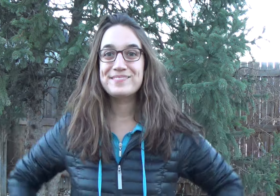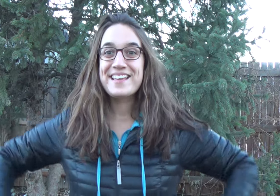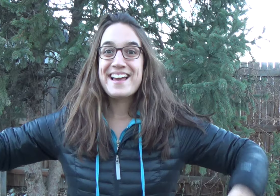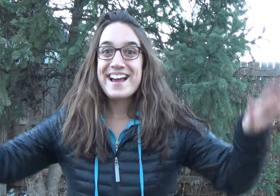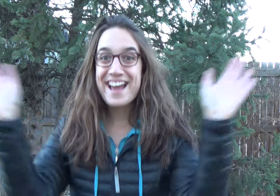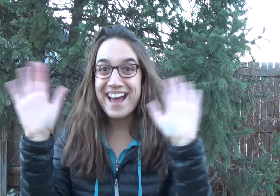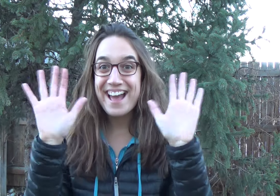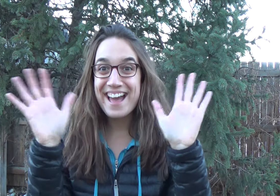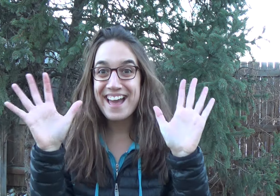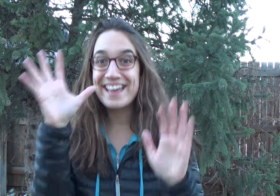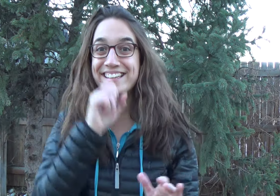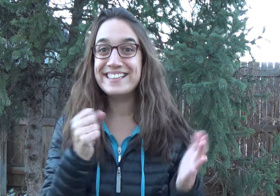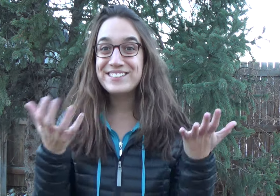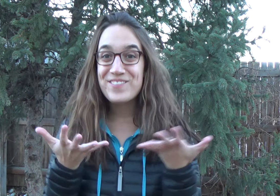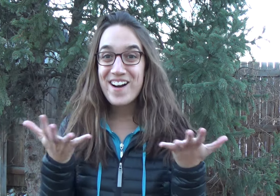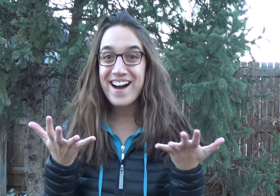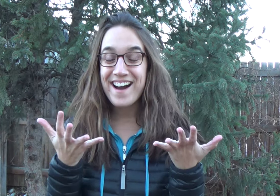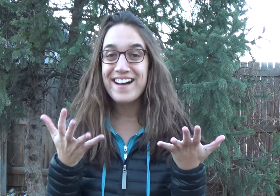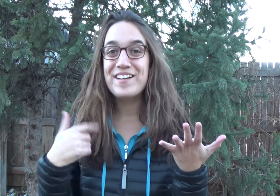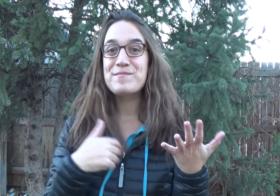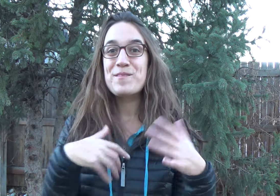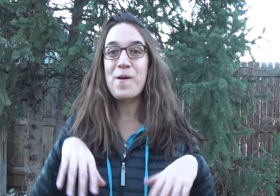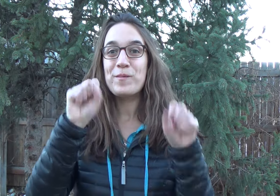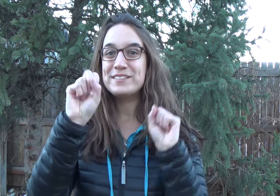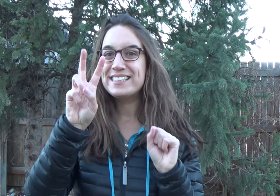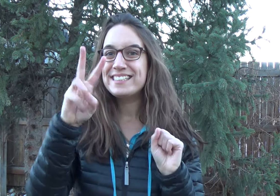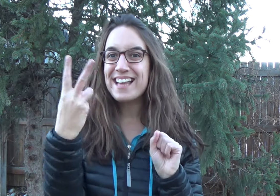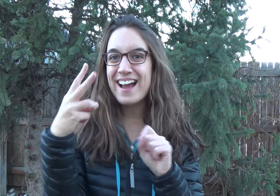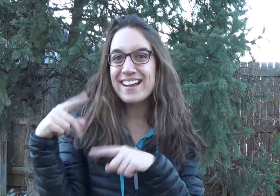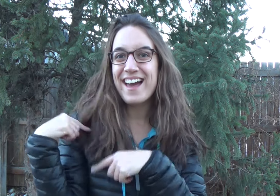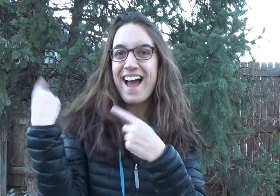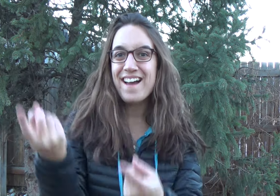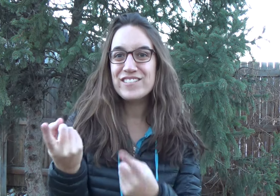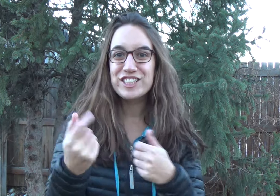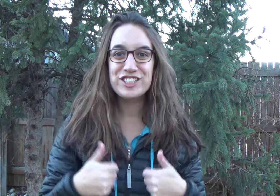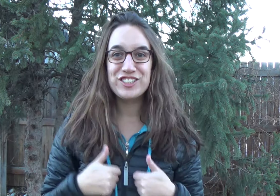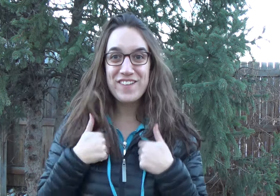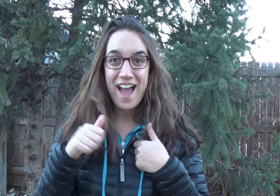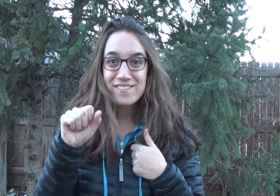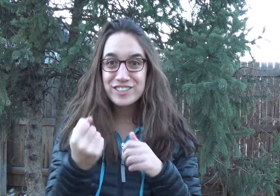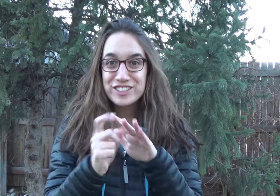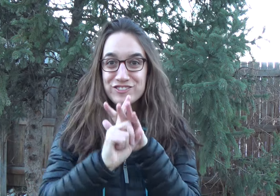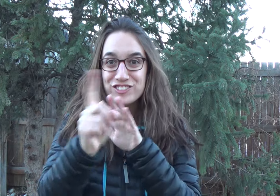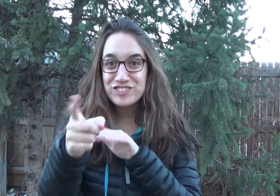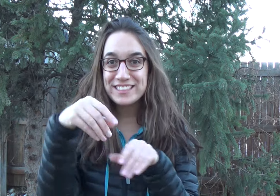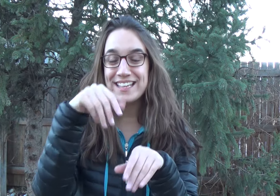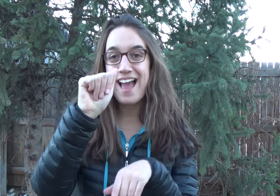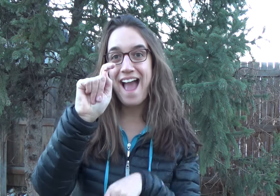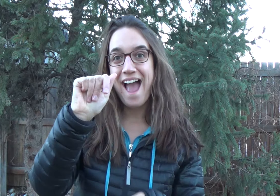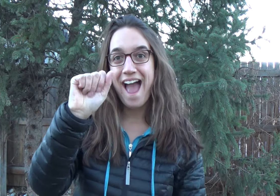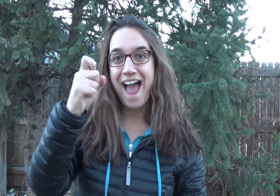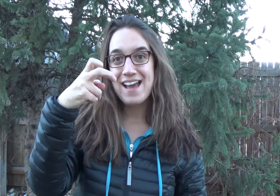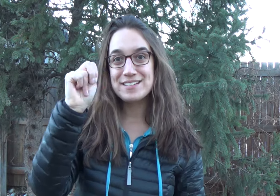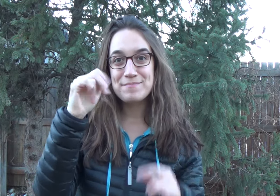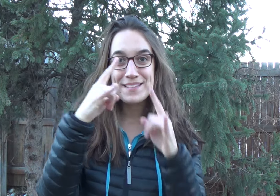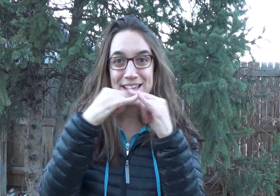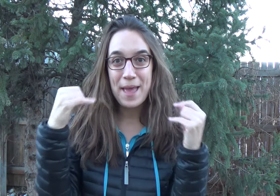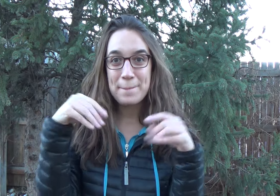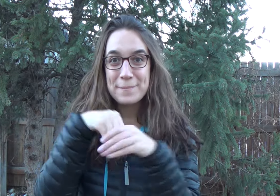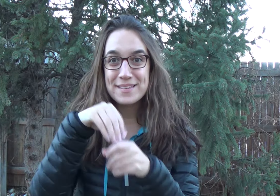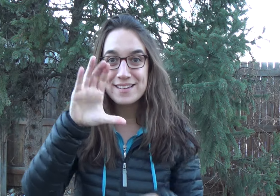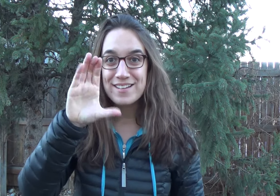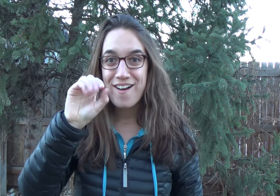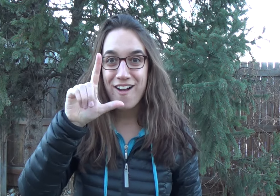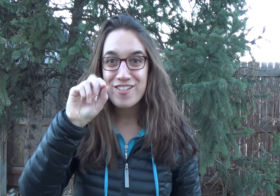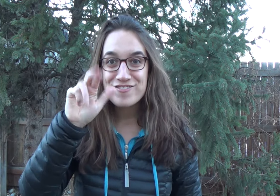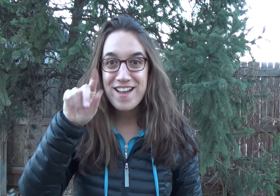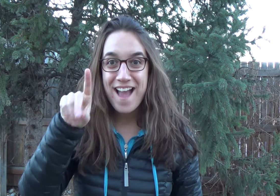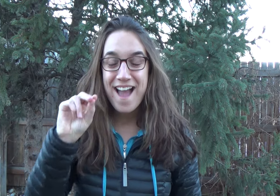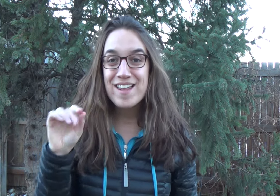Hi, guess what?? We're hosting the second-ever Survivors' Retreat at Aspen Camp in Colorado.